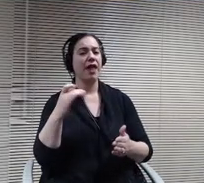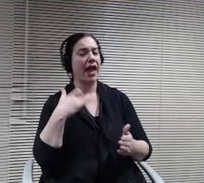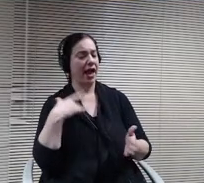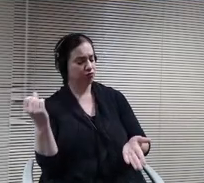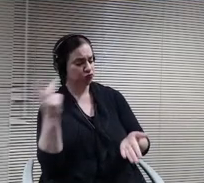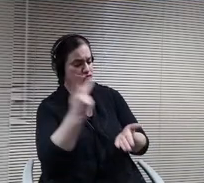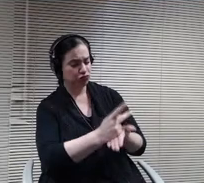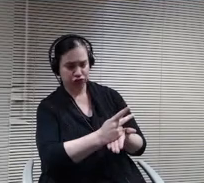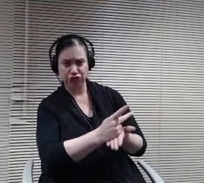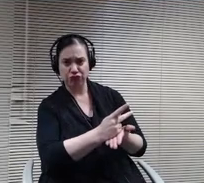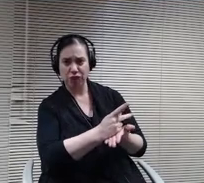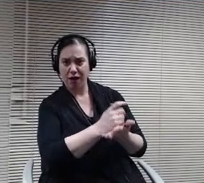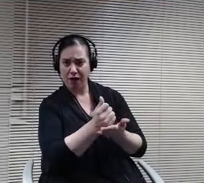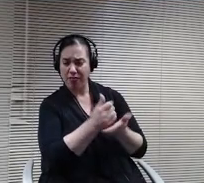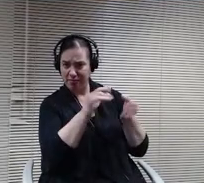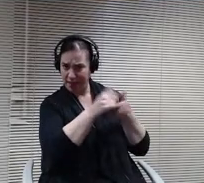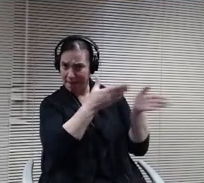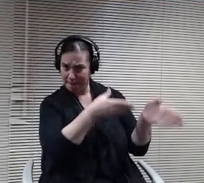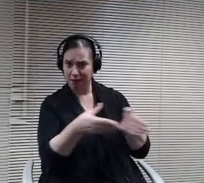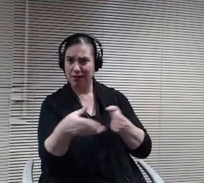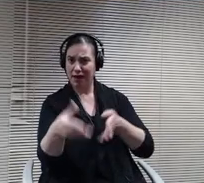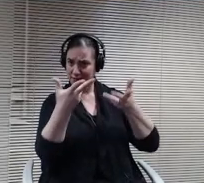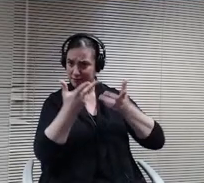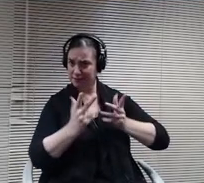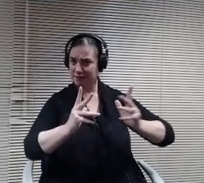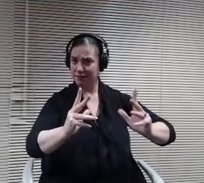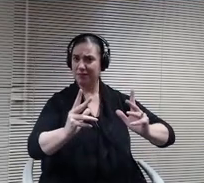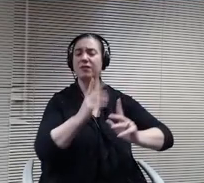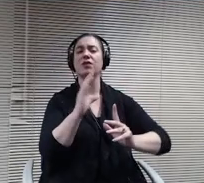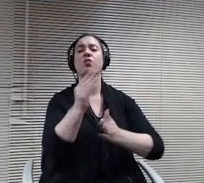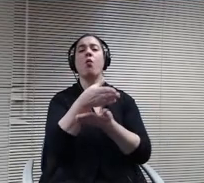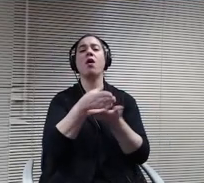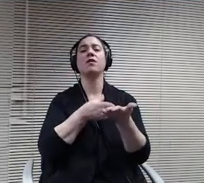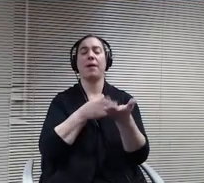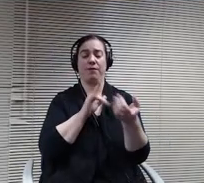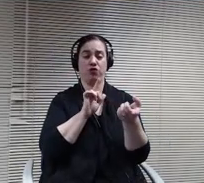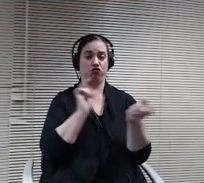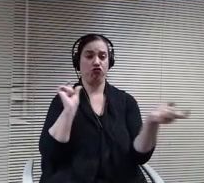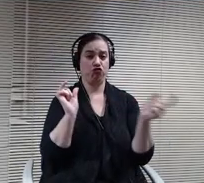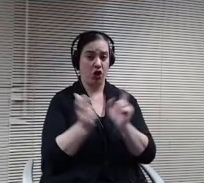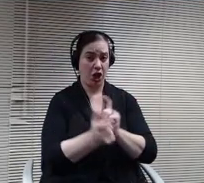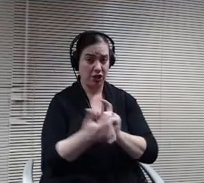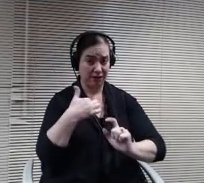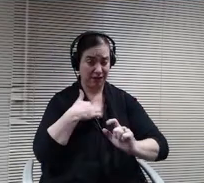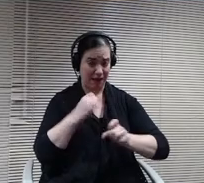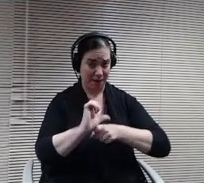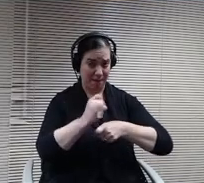Some of the changes that I've made in that in the last day reflect what we got back from